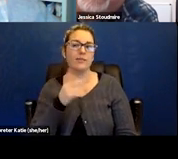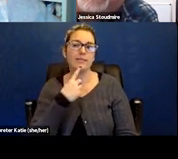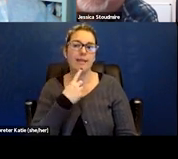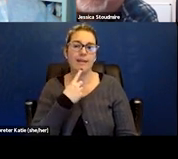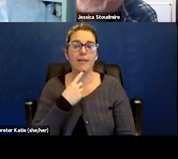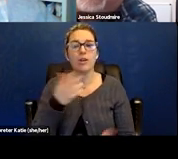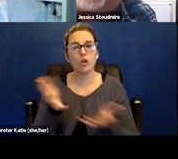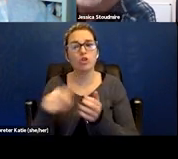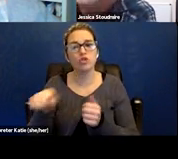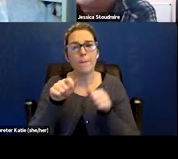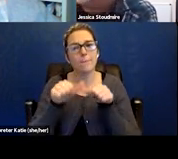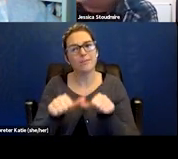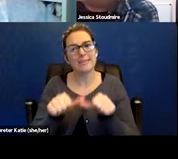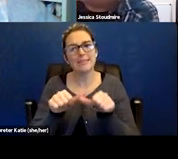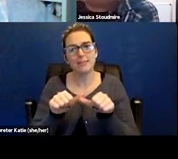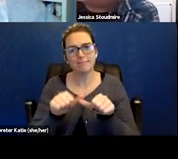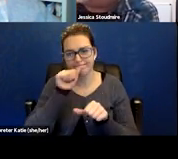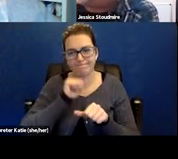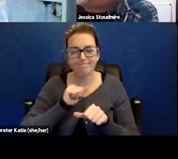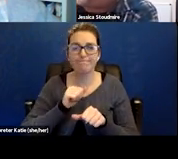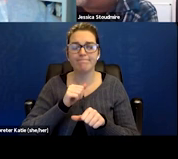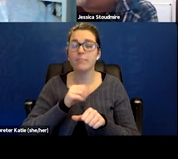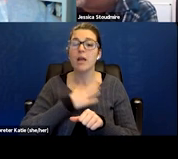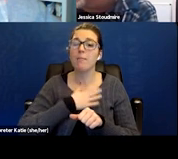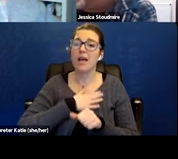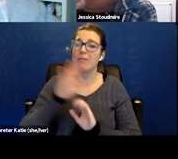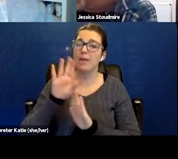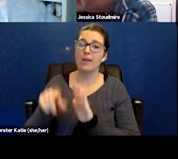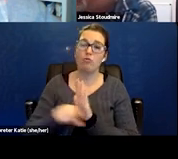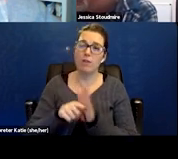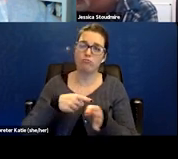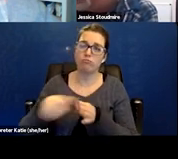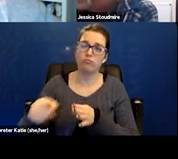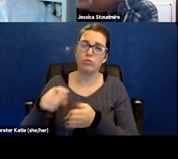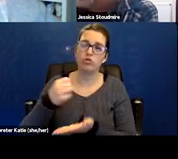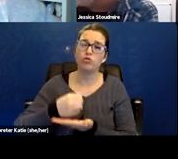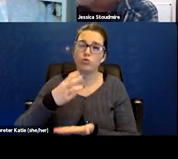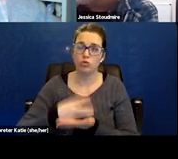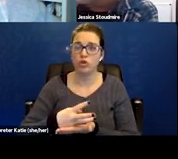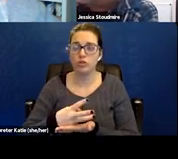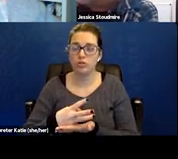My background is social work so I've always been a better advocate